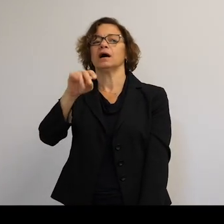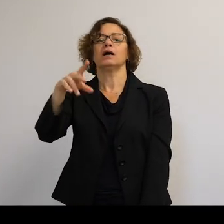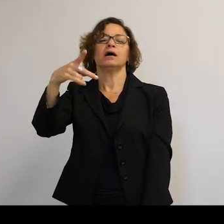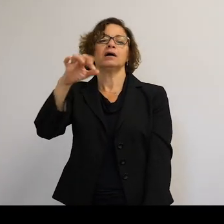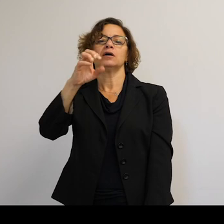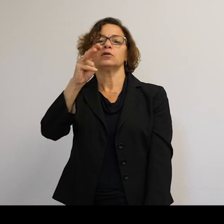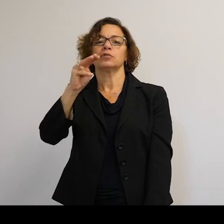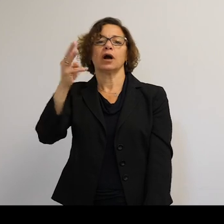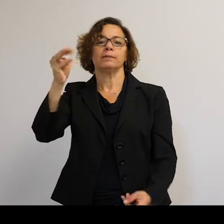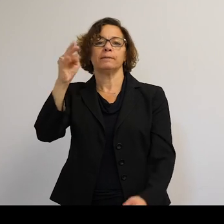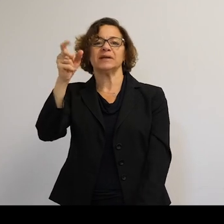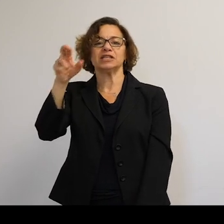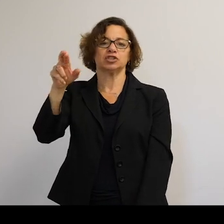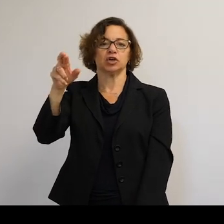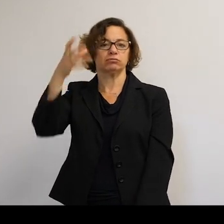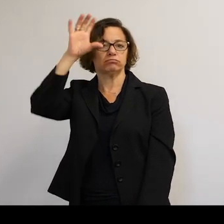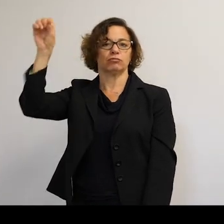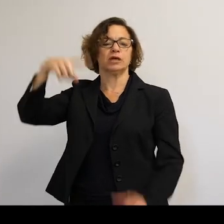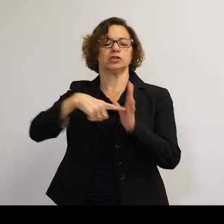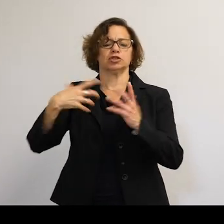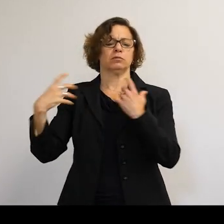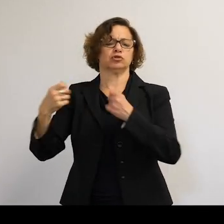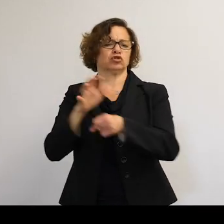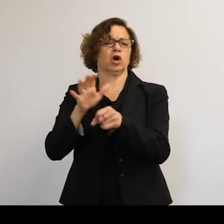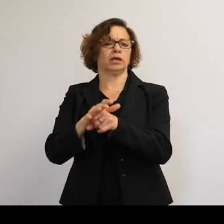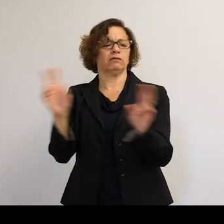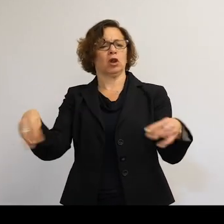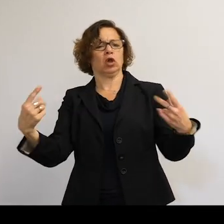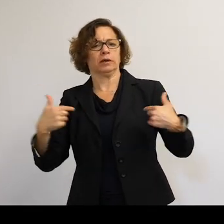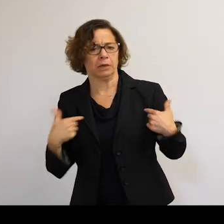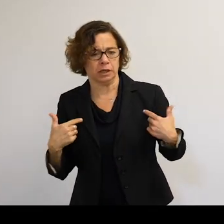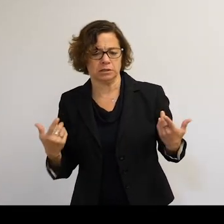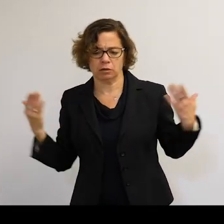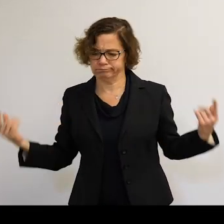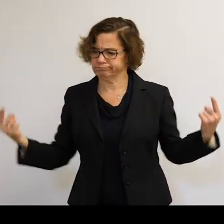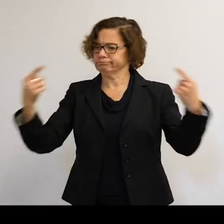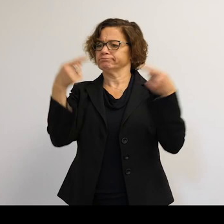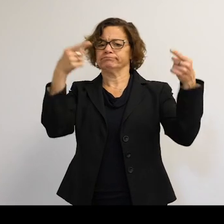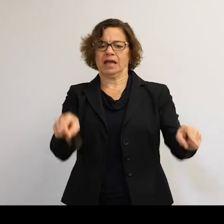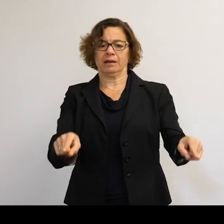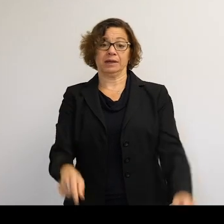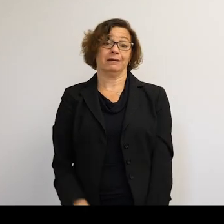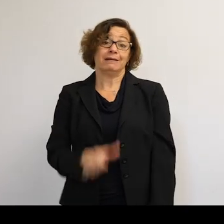strong and tough, OK? So that's not good news, but that's-- I wish I could give you a visualization of it.